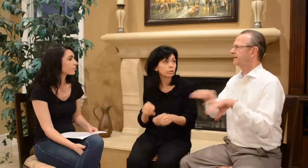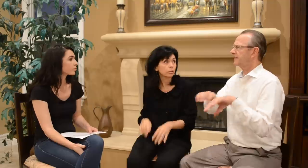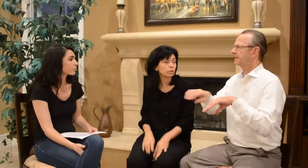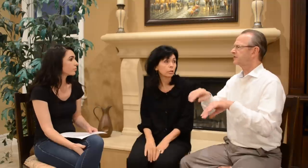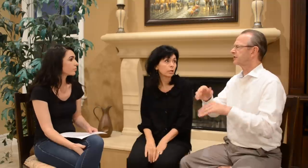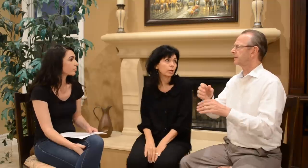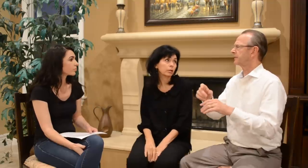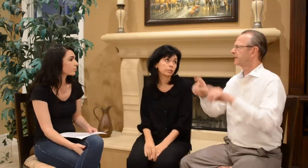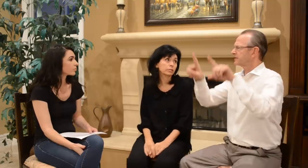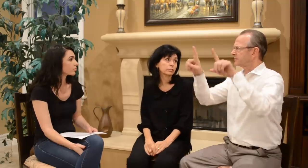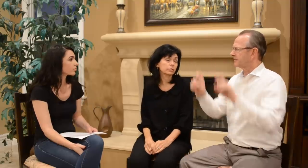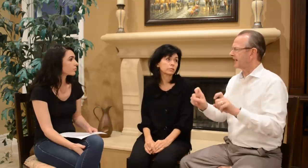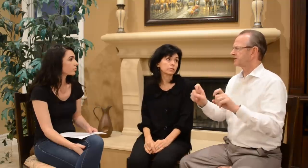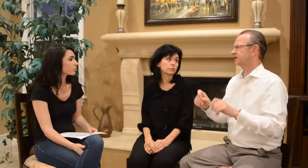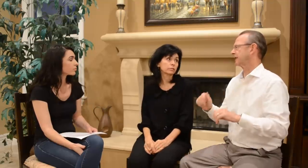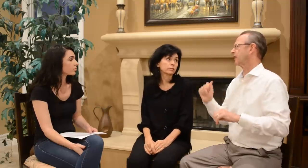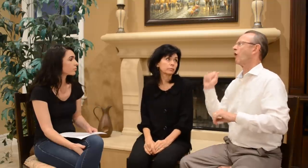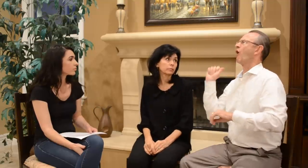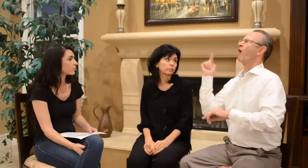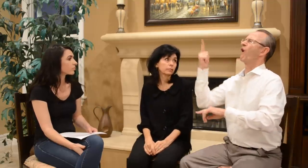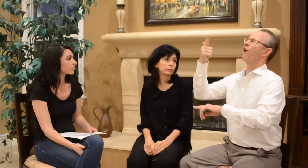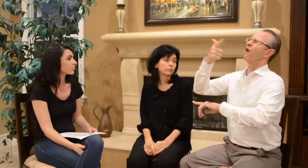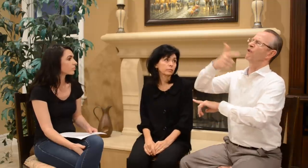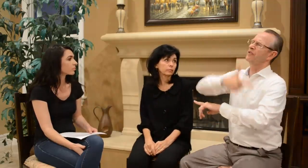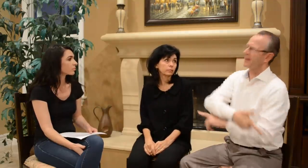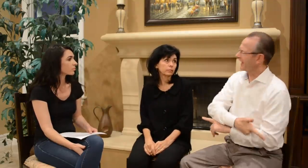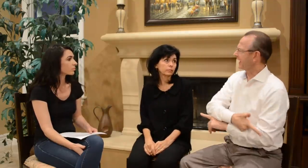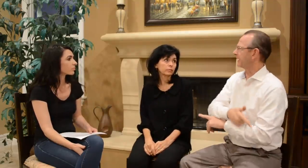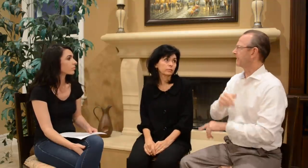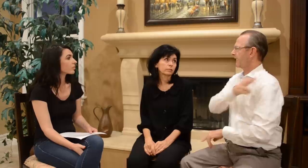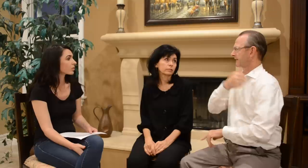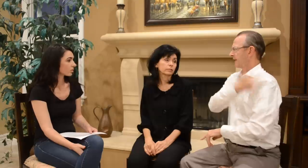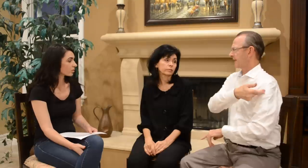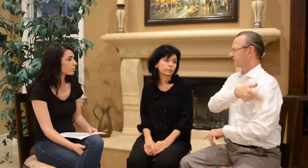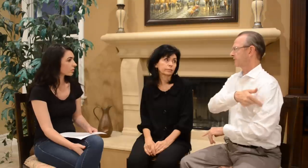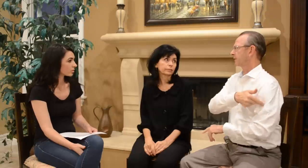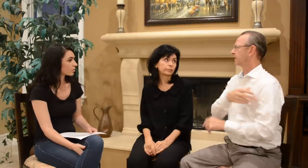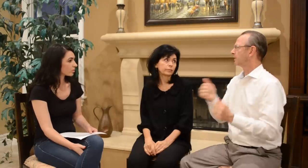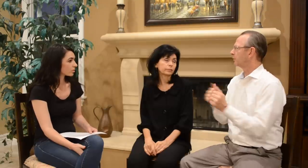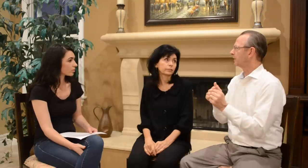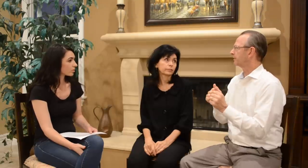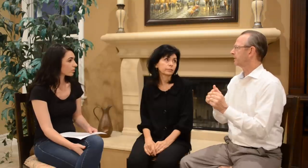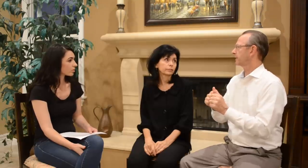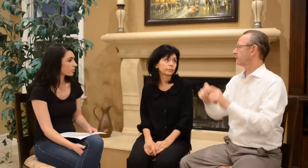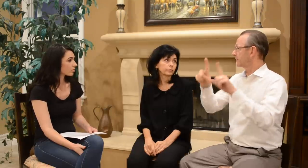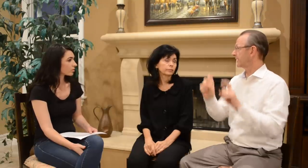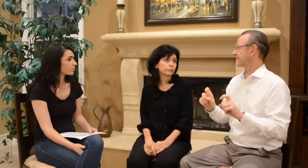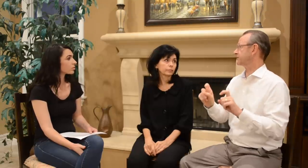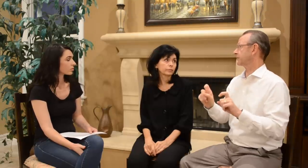They did some tests ALL DAY at the hospitals with test.